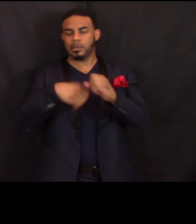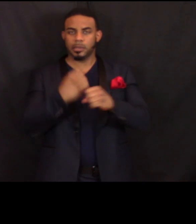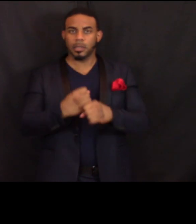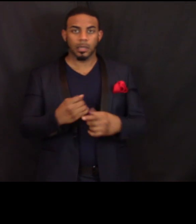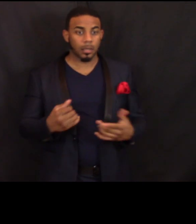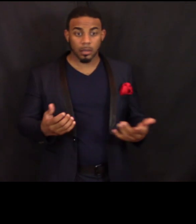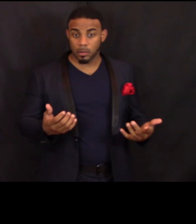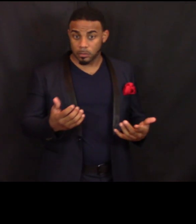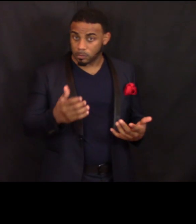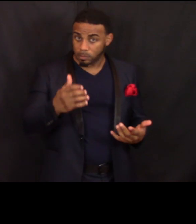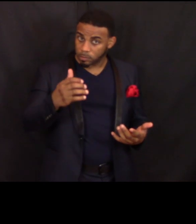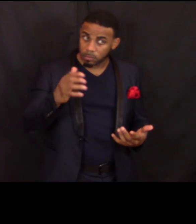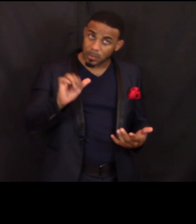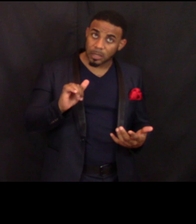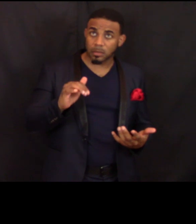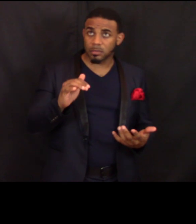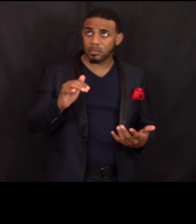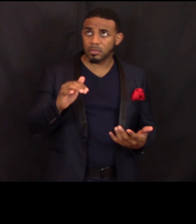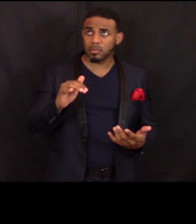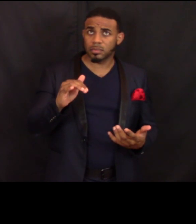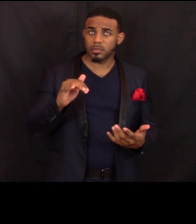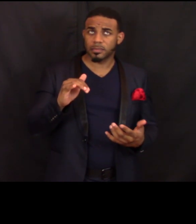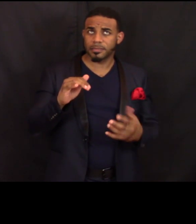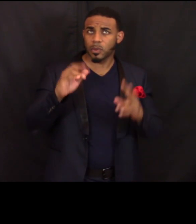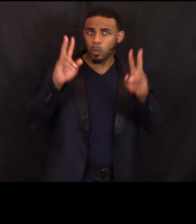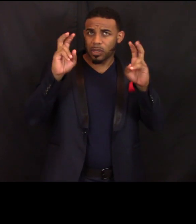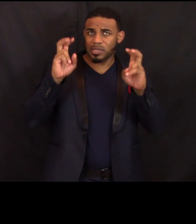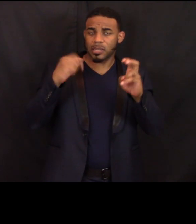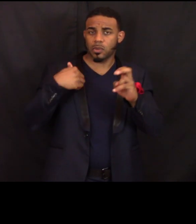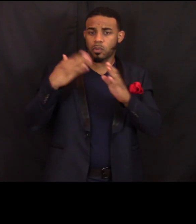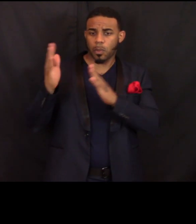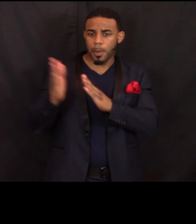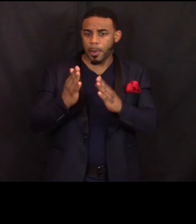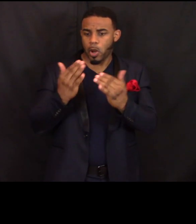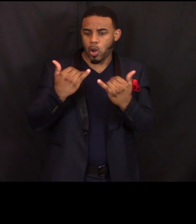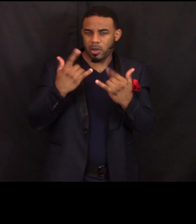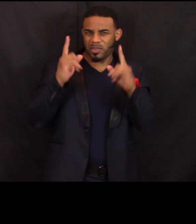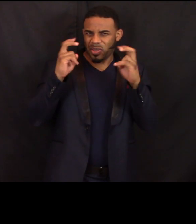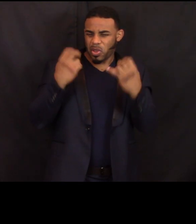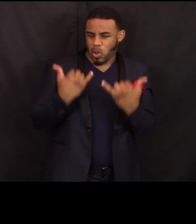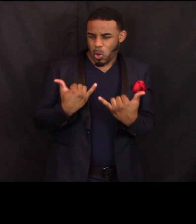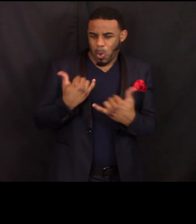when we prepare, current year meaning tax season 2017.